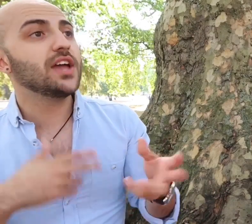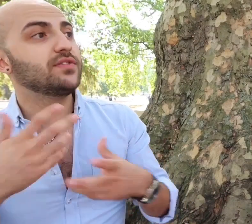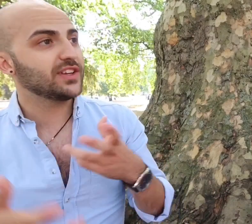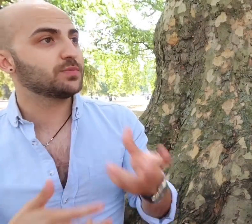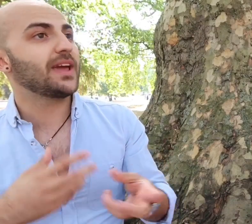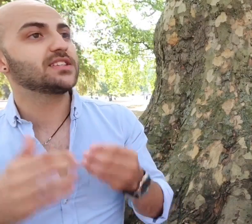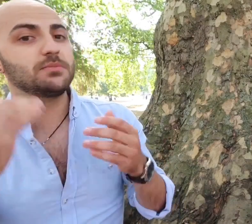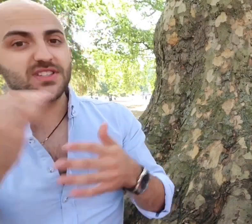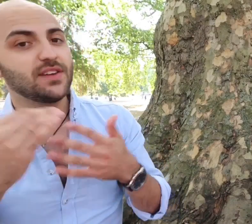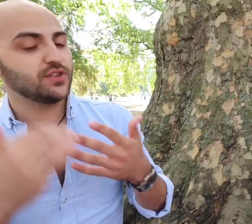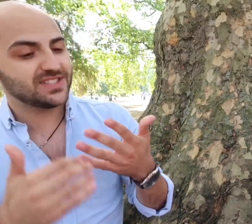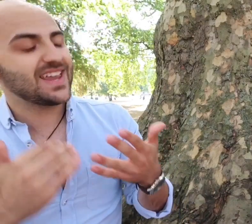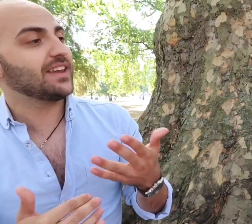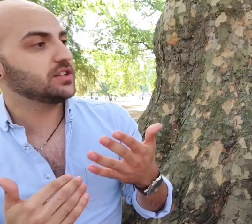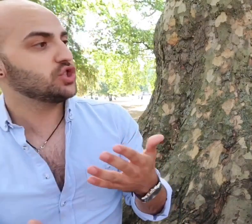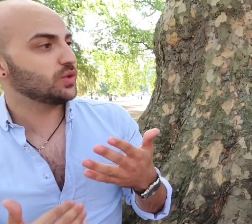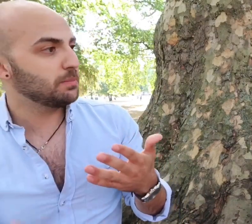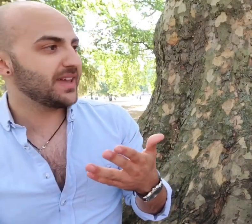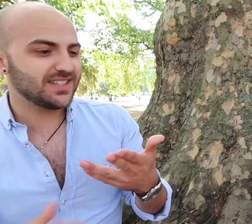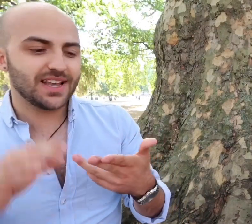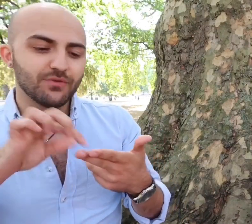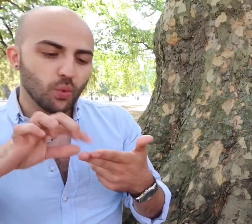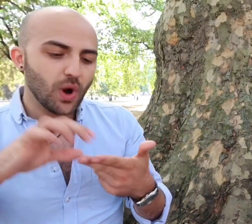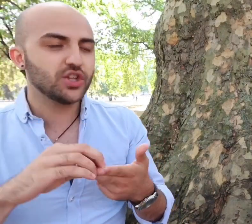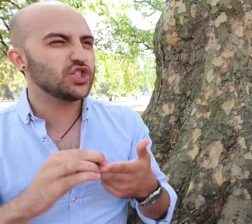explained to them two different standards you can be so level one and